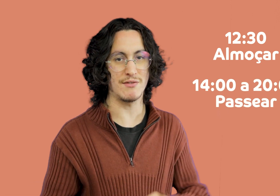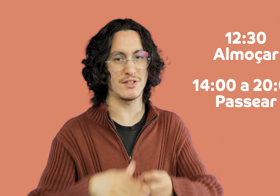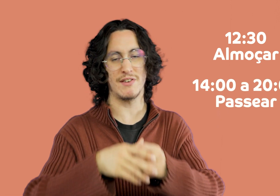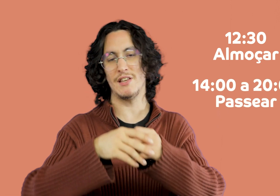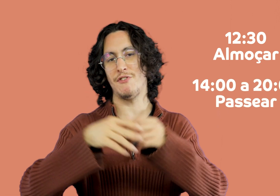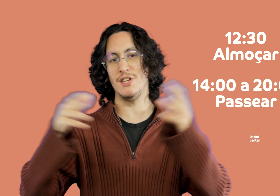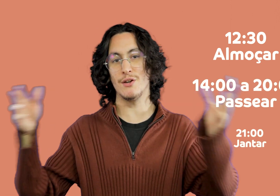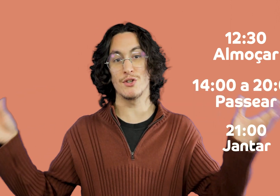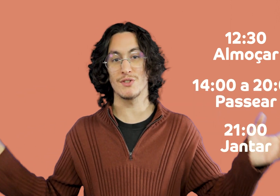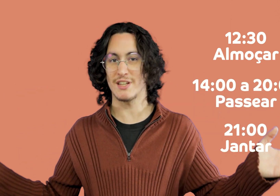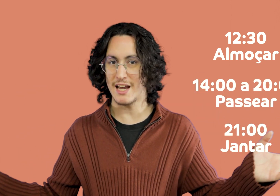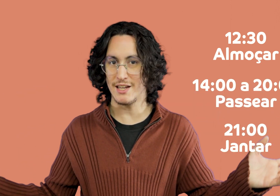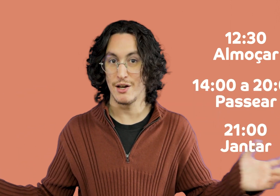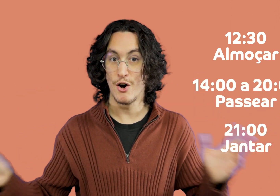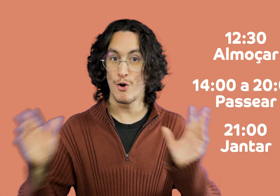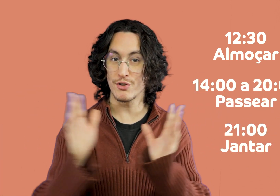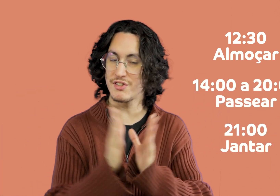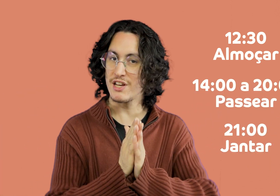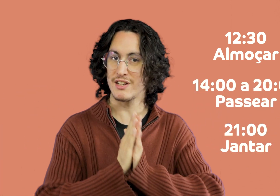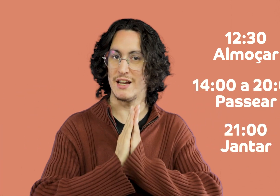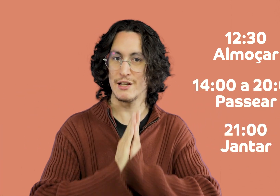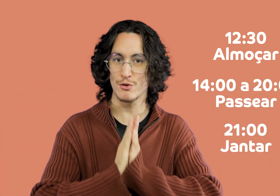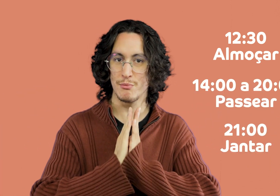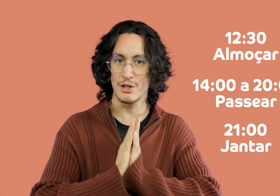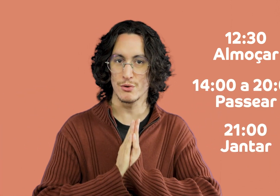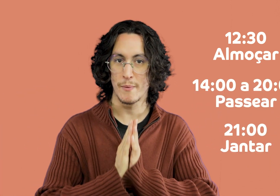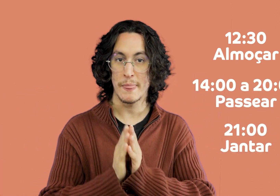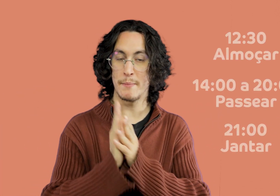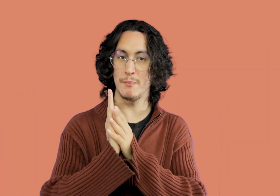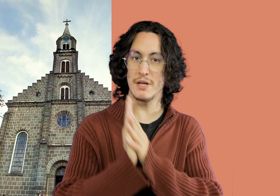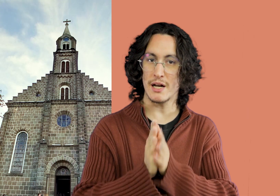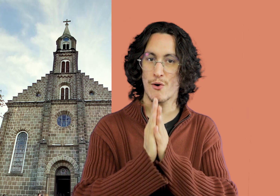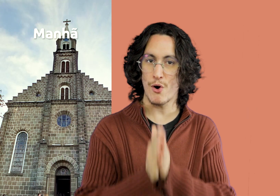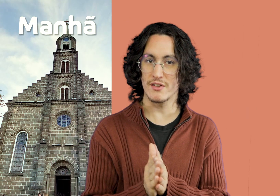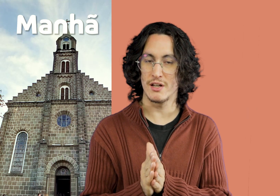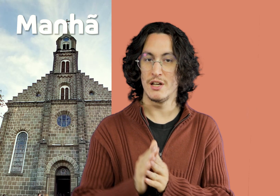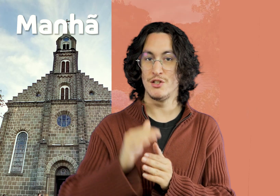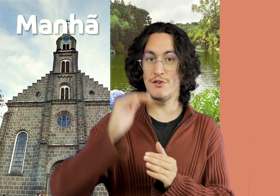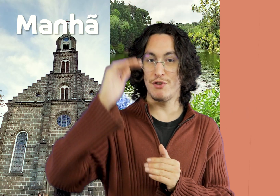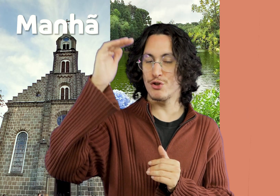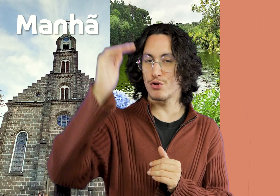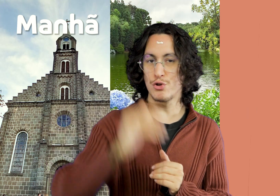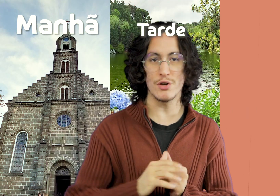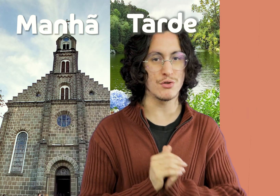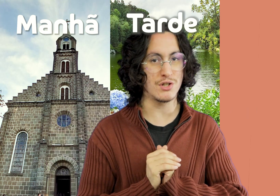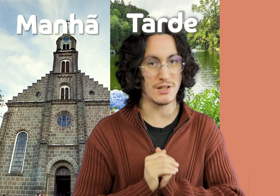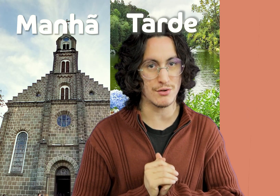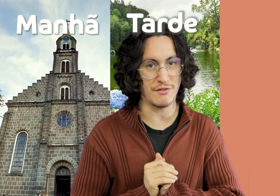dinner you will define where you want to go ie in short First thing, divide every